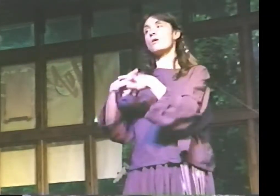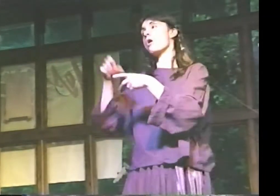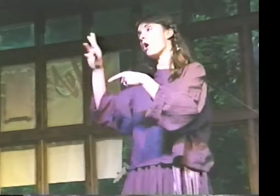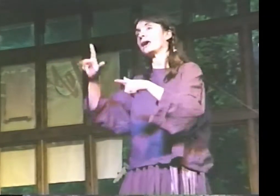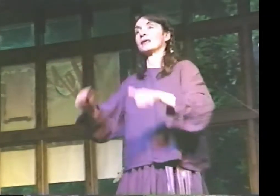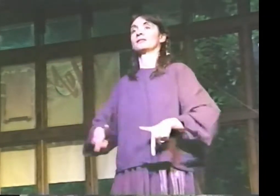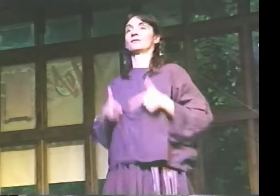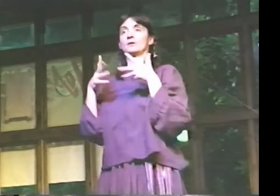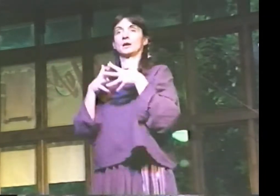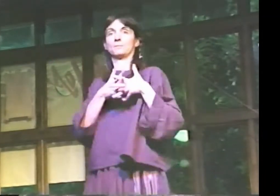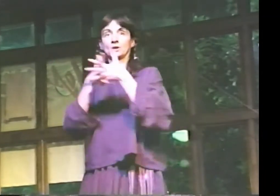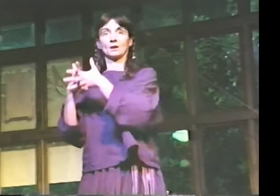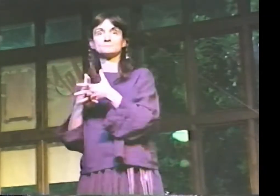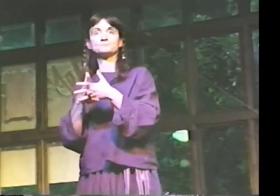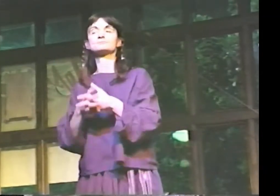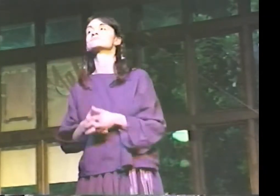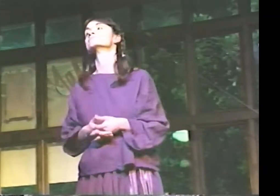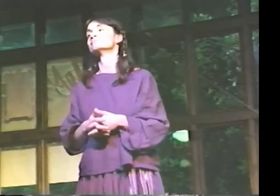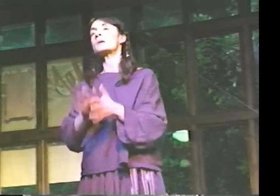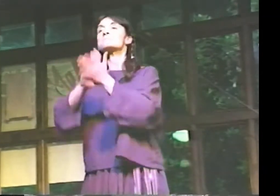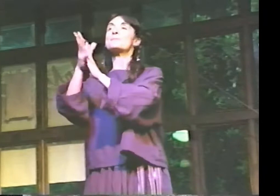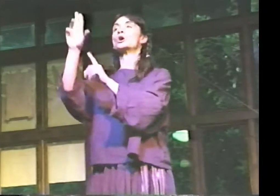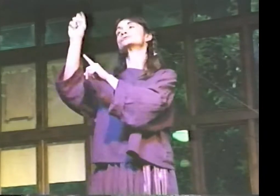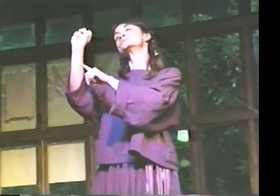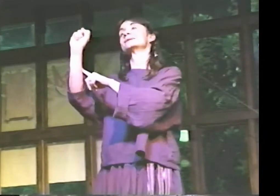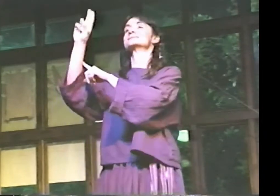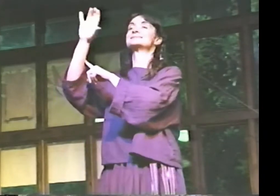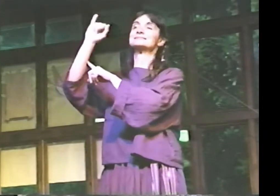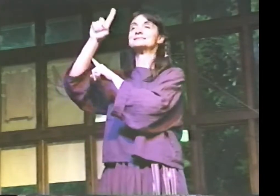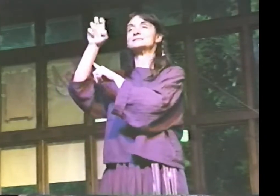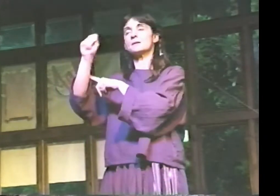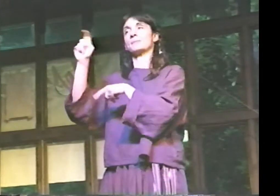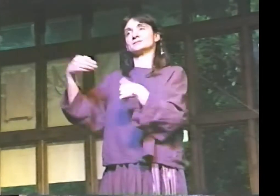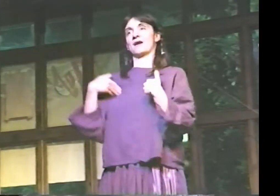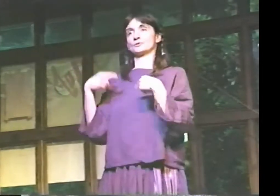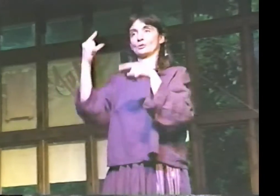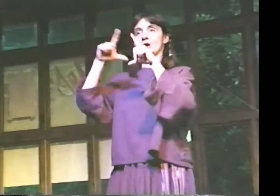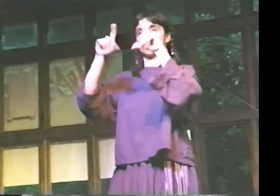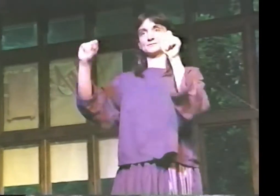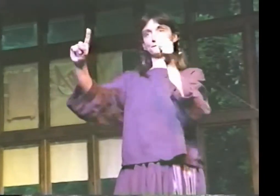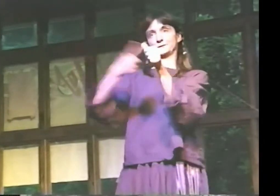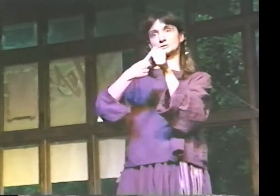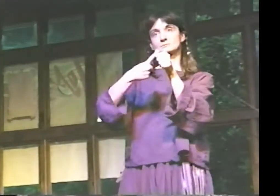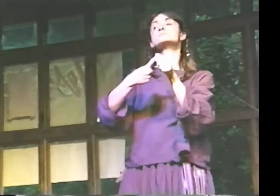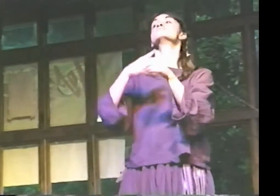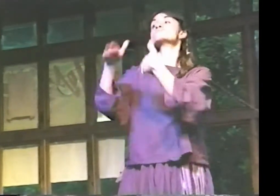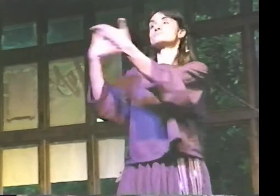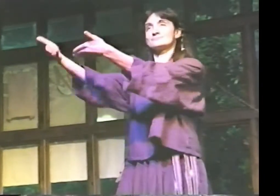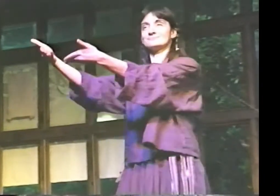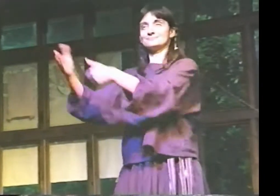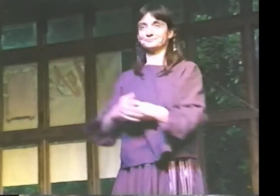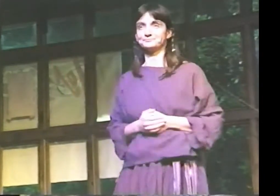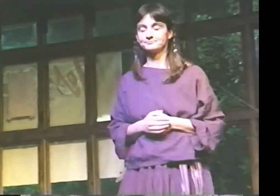IN AMERICA. YOU KNOW, THEY CAN BECOME A U.S. CITIZEN. IN ORDER TO DO THAT, YOU MUST GET A GREEN CARD FIRST,